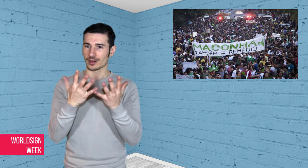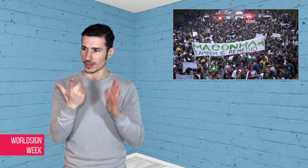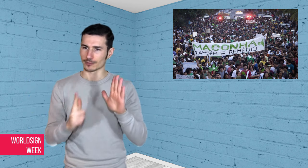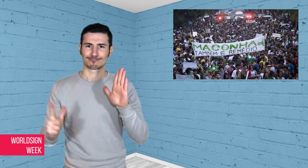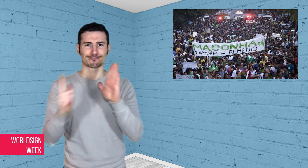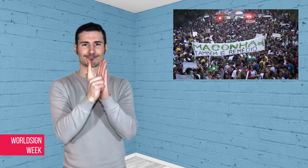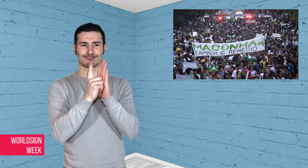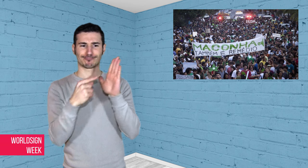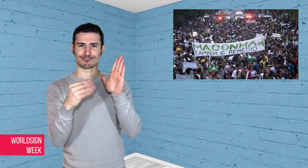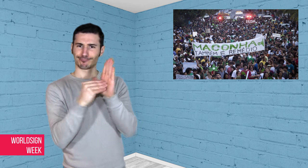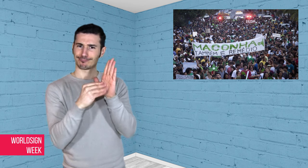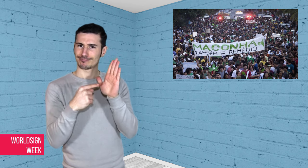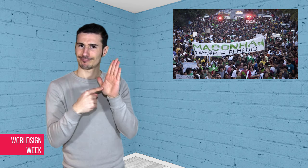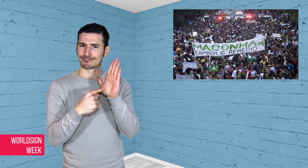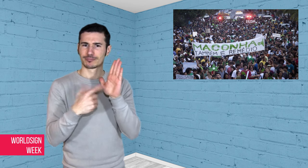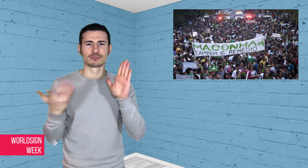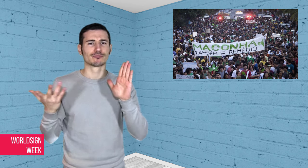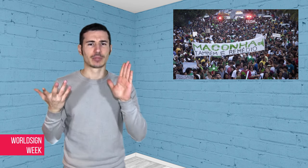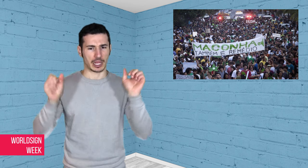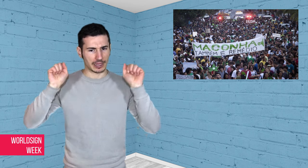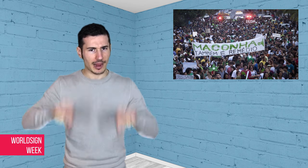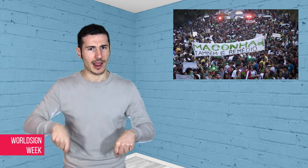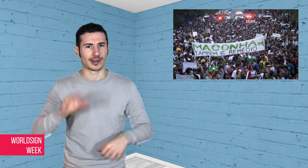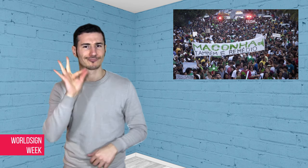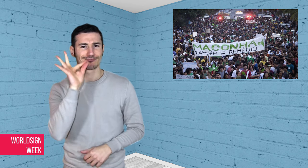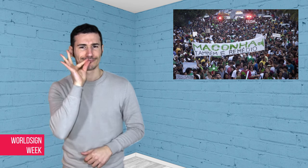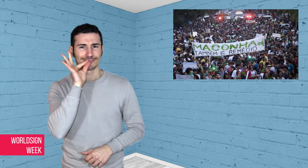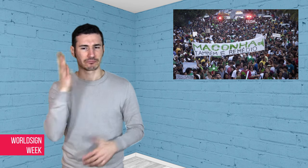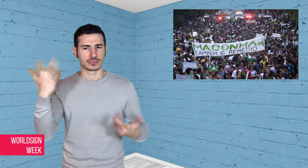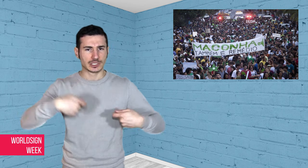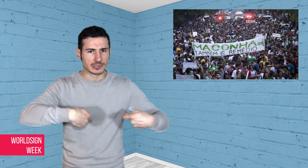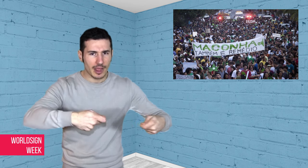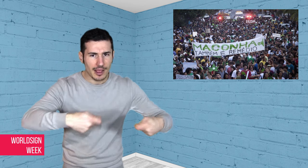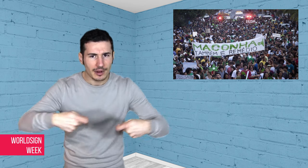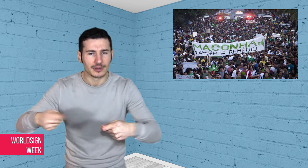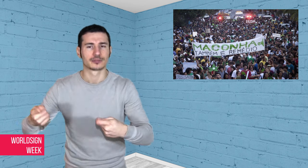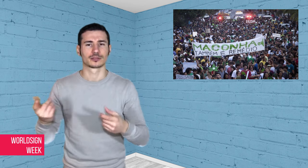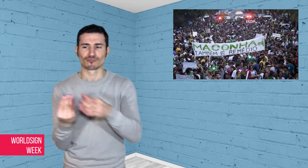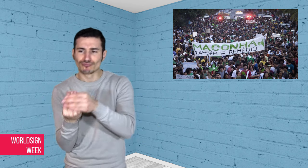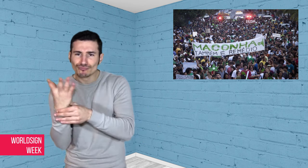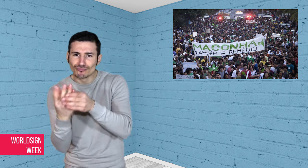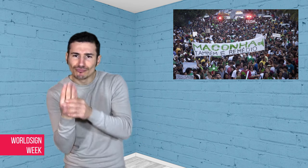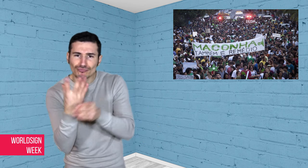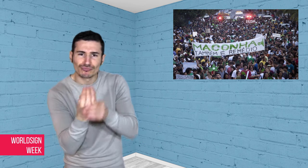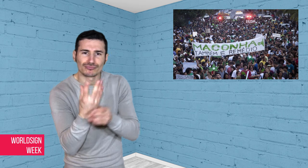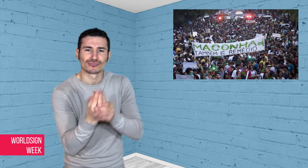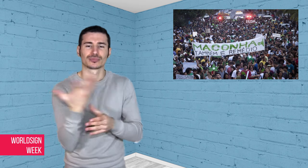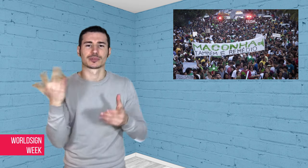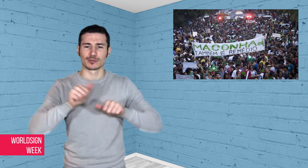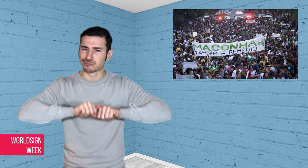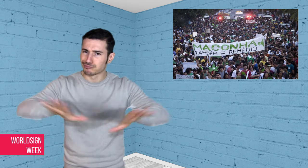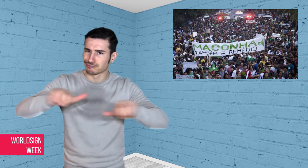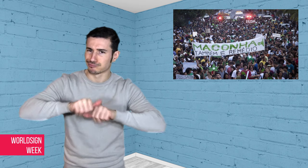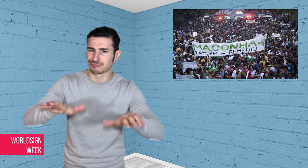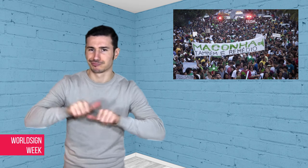country in the world to legalize the sale, cultivation, and distribution of